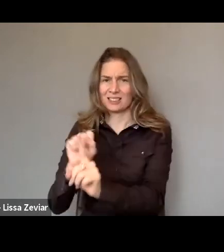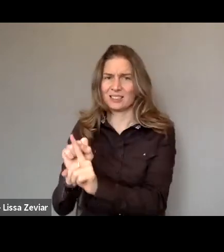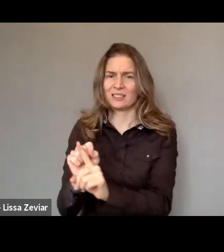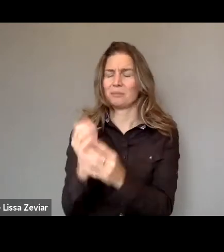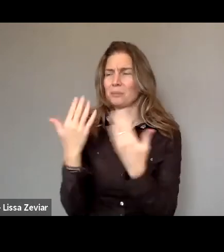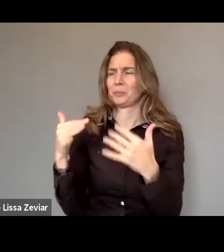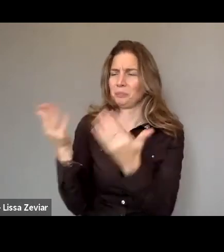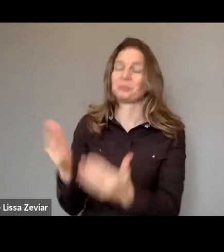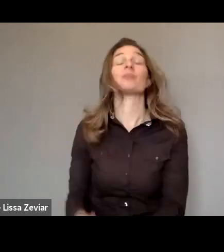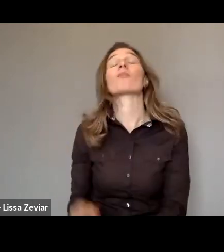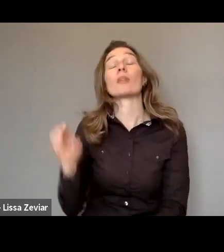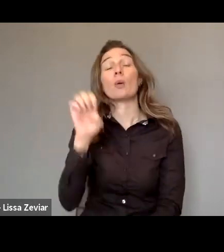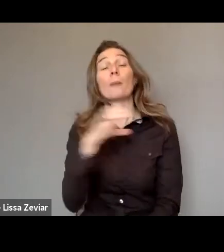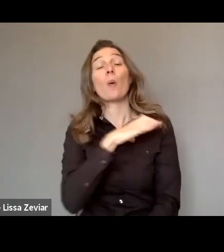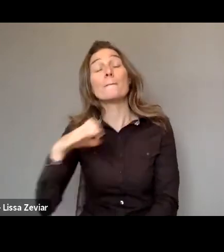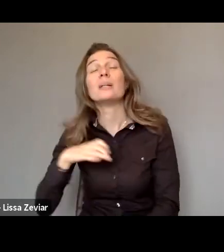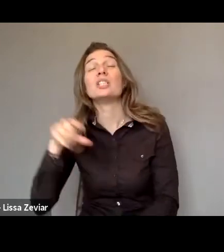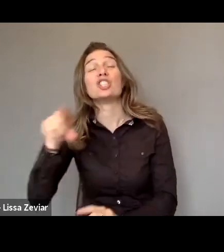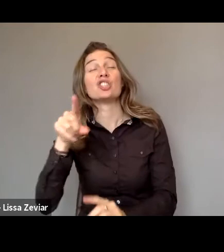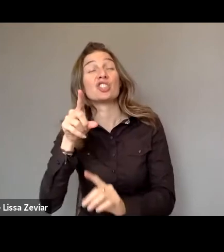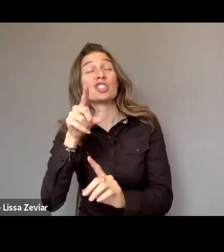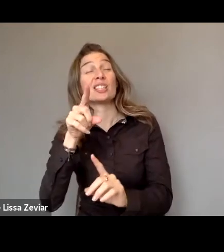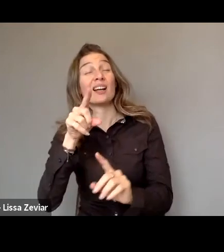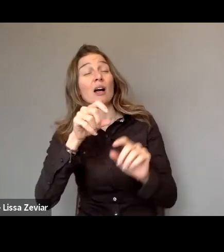to combat violence against women and girls with disabilities,